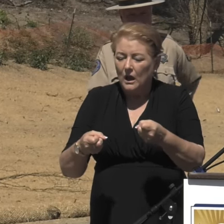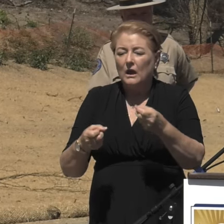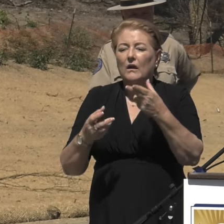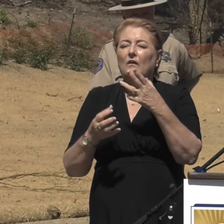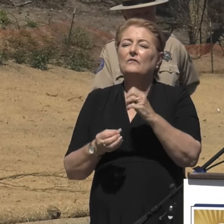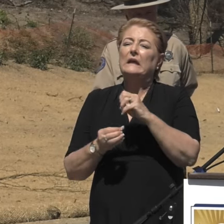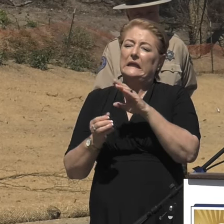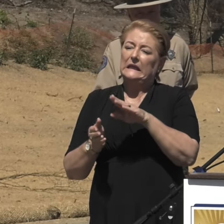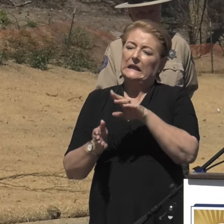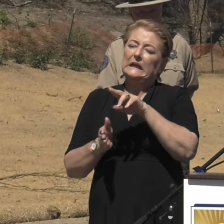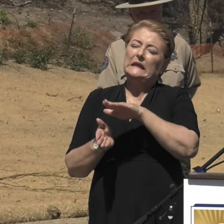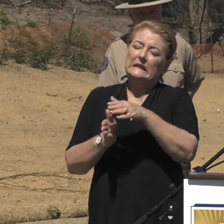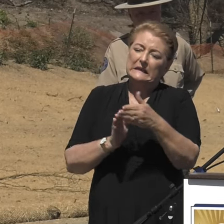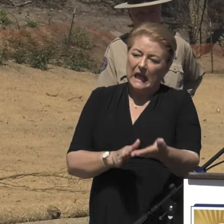during the debris removal mission.